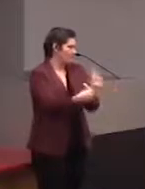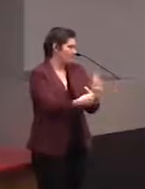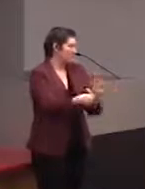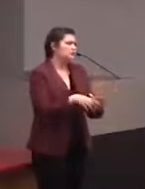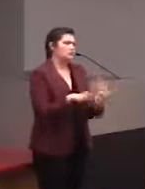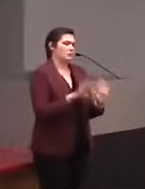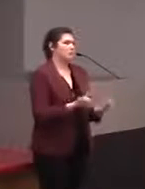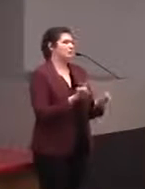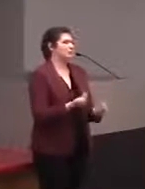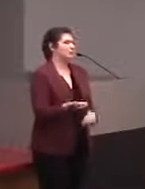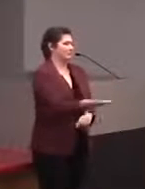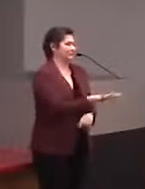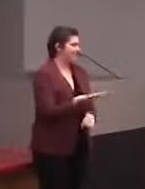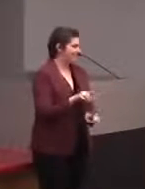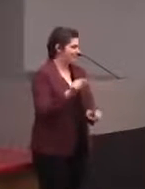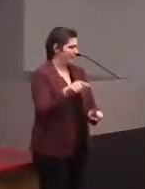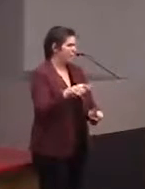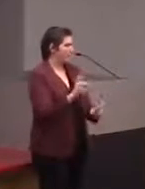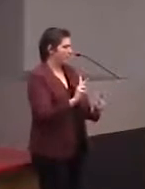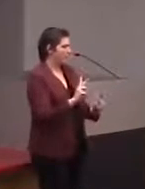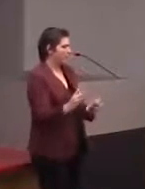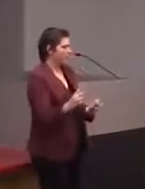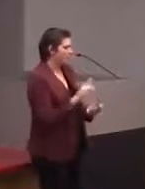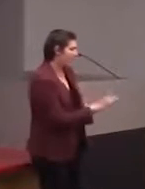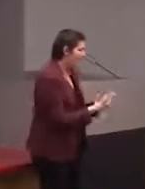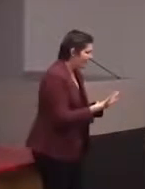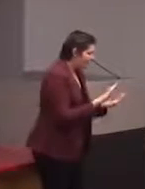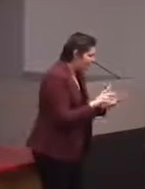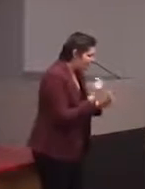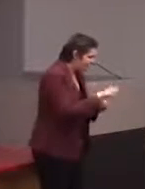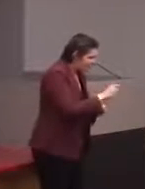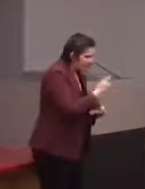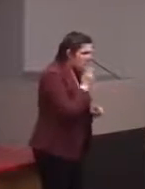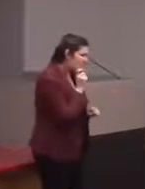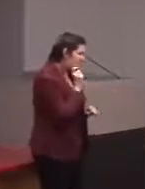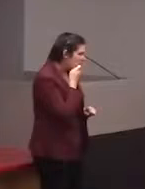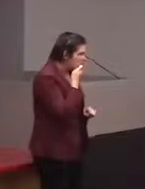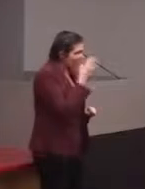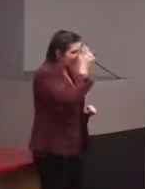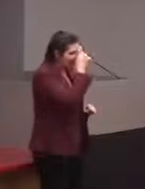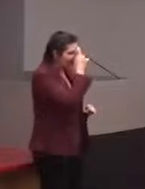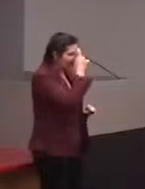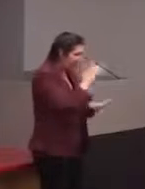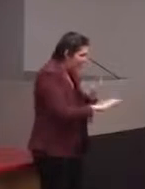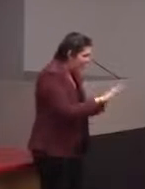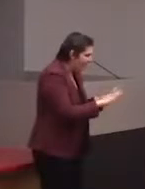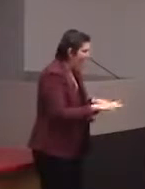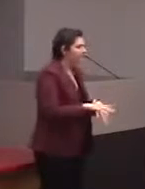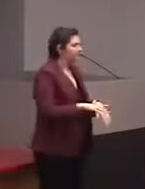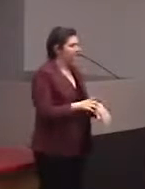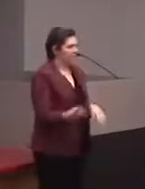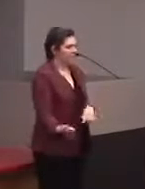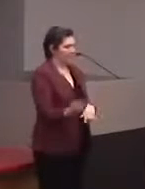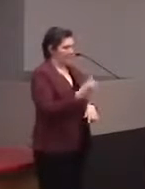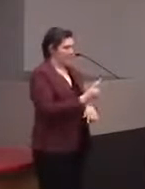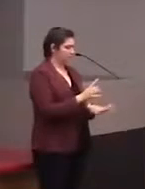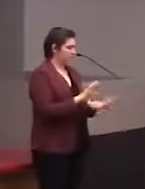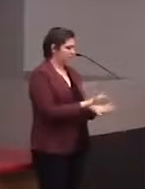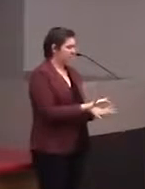because we had all these people come up to it and they're like, "Yeah, brain, let's touch the brain!" And they would come up to it, and some people it was fine,